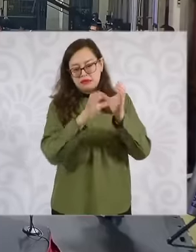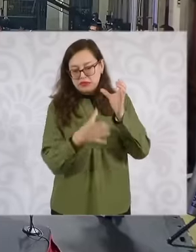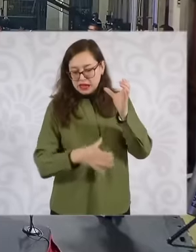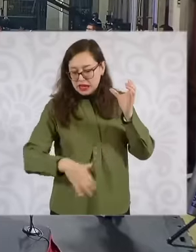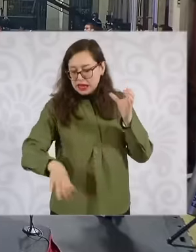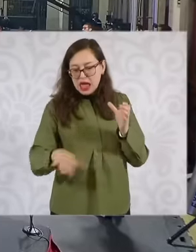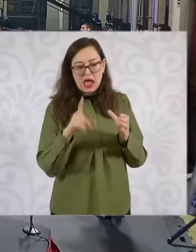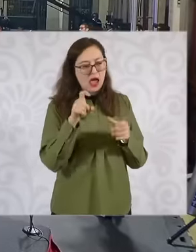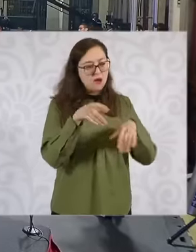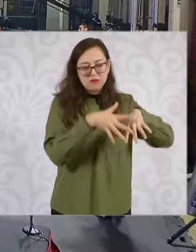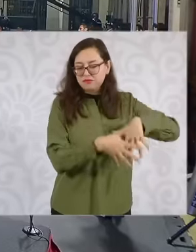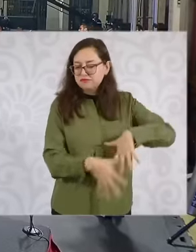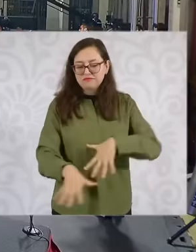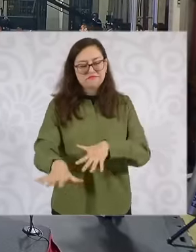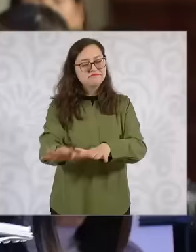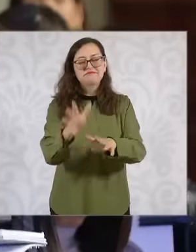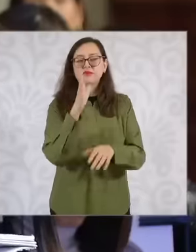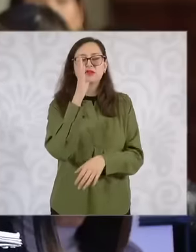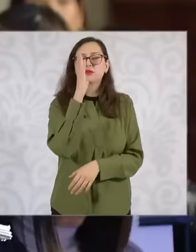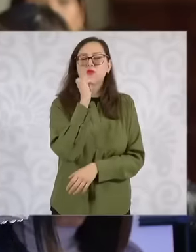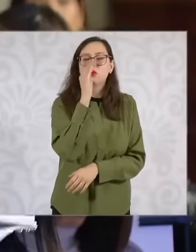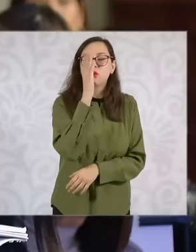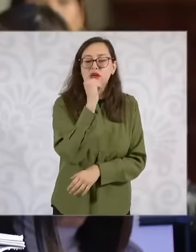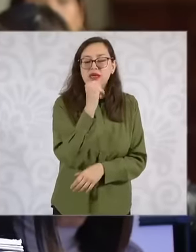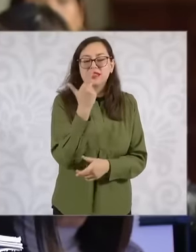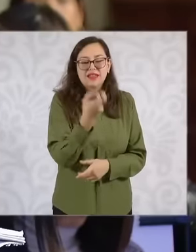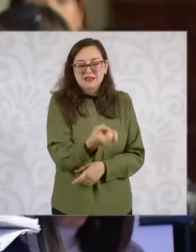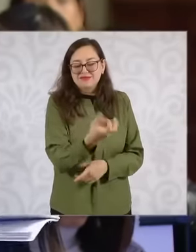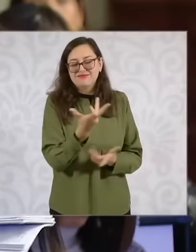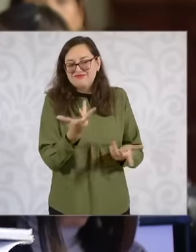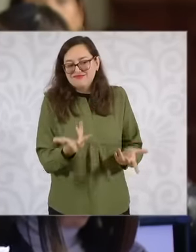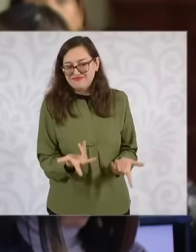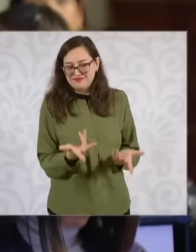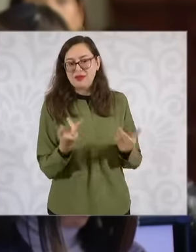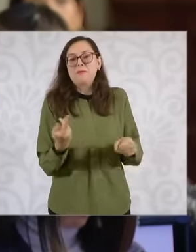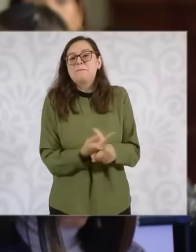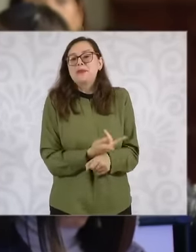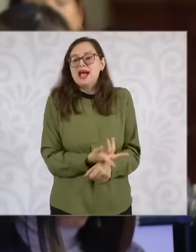studies are being done about it and what will happen to other areas for example. For example, where homes were abandoned